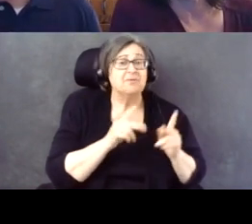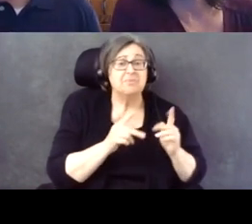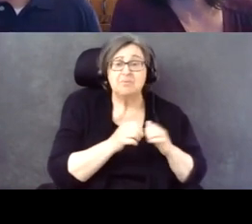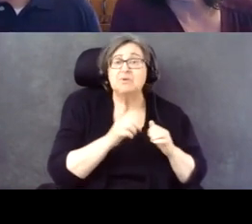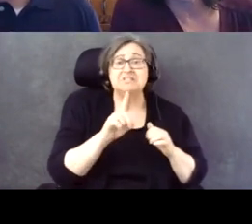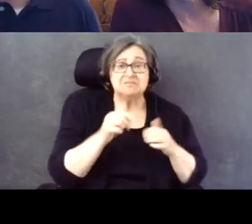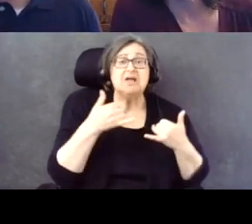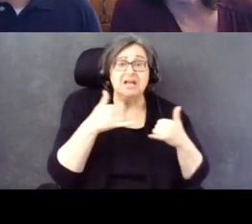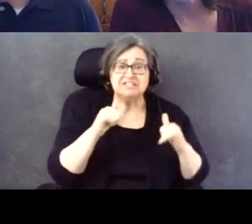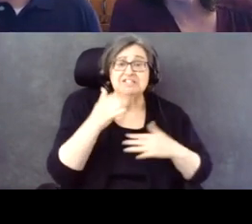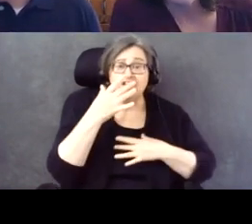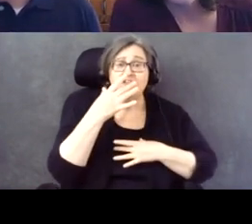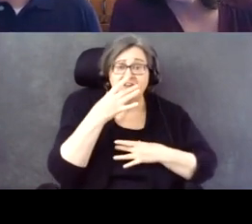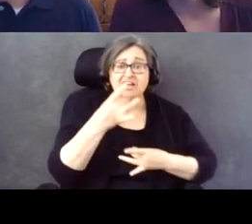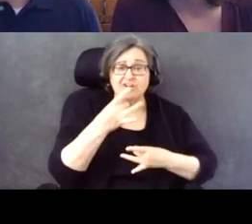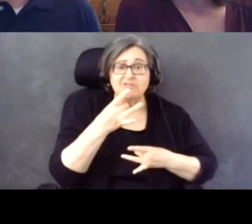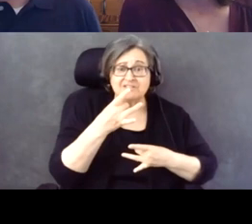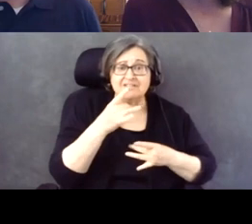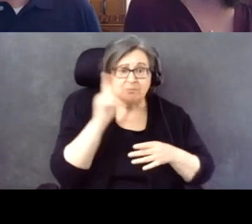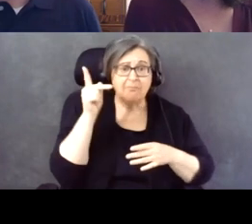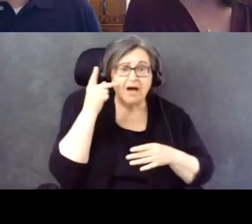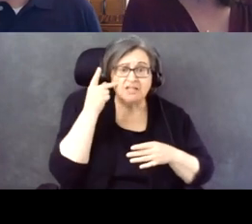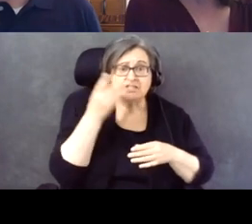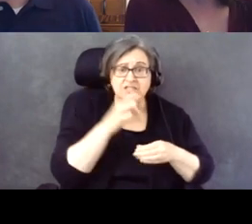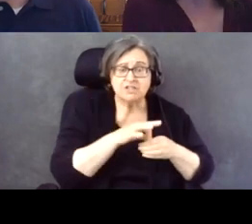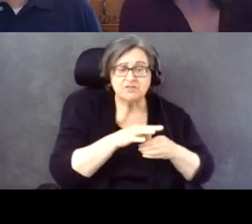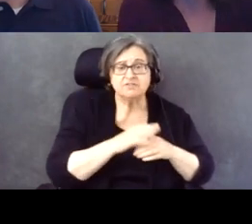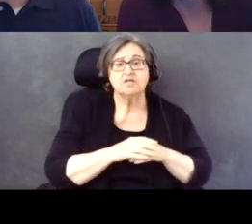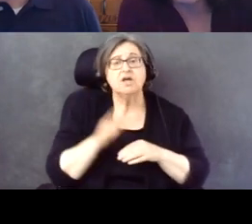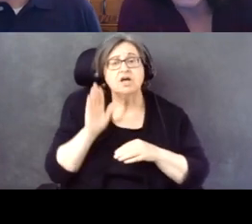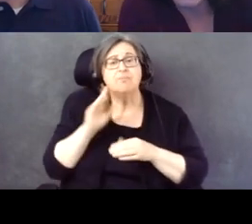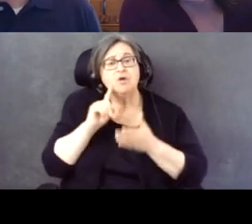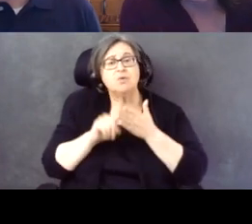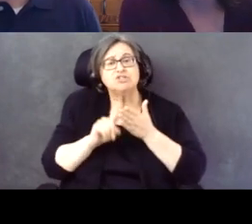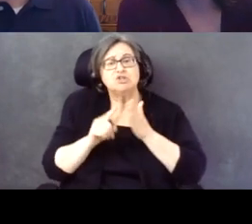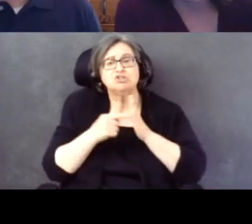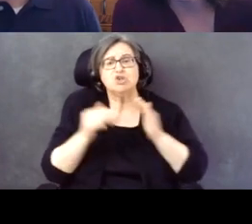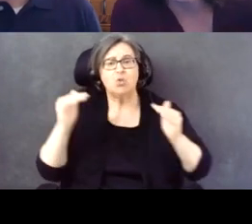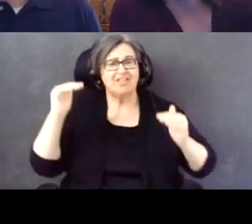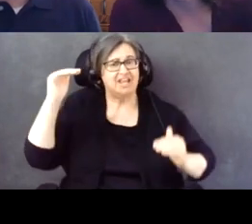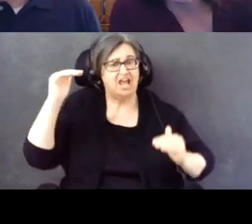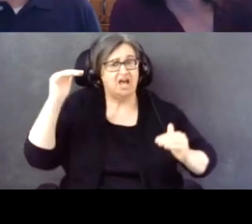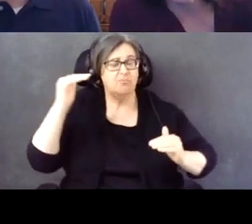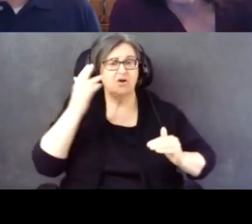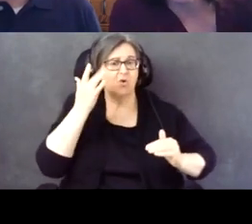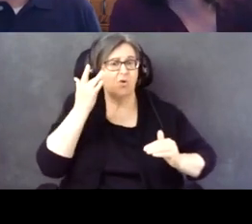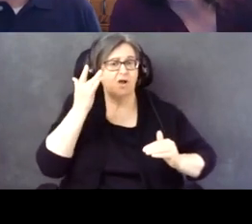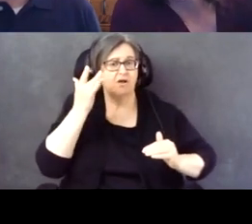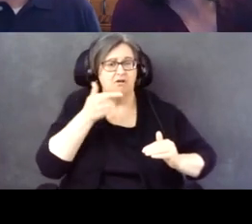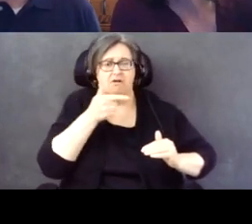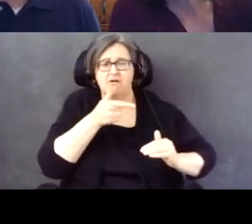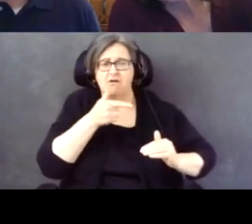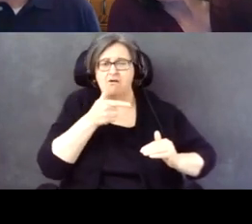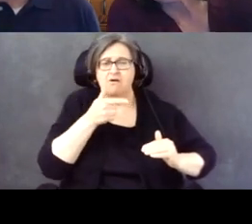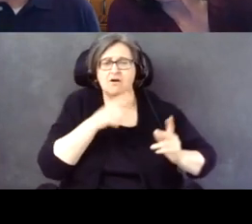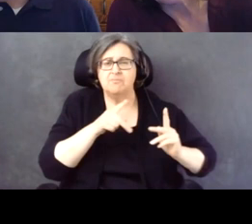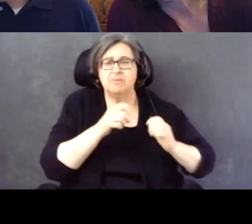as shown in polls. Past research shows that the gap is partly explained by people with disabilities having